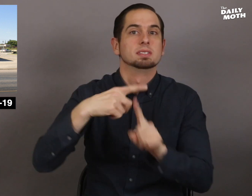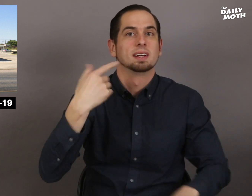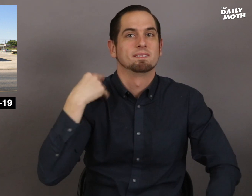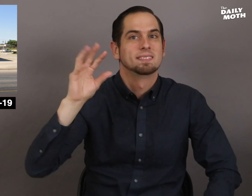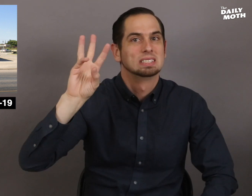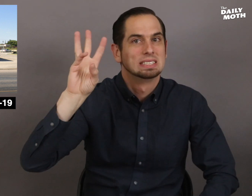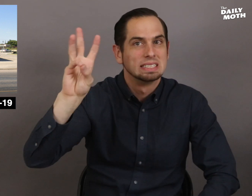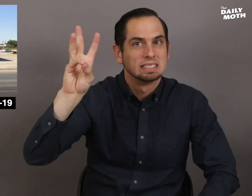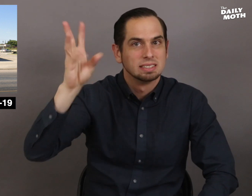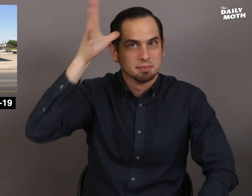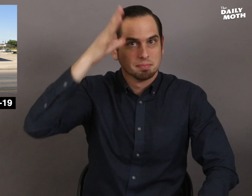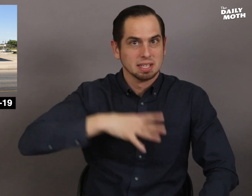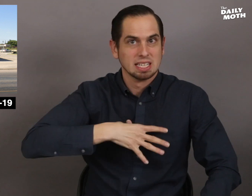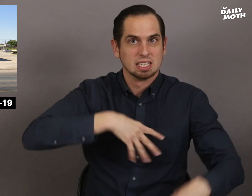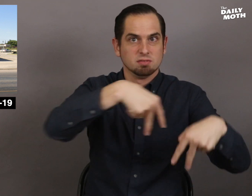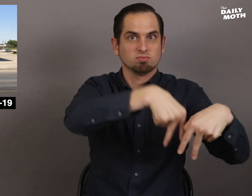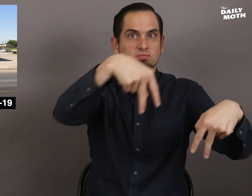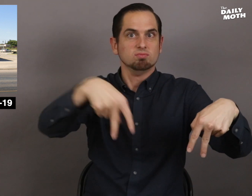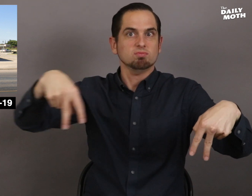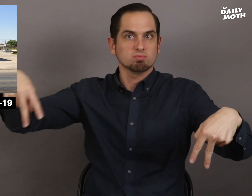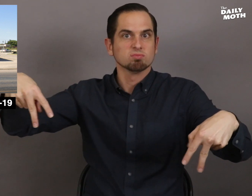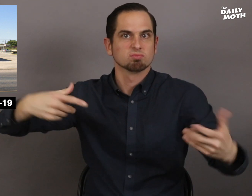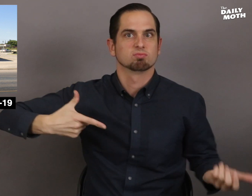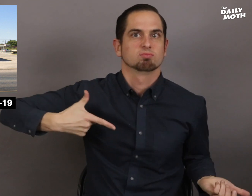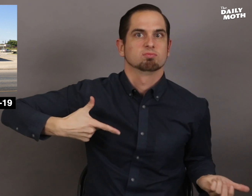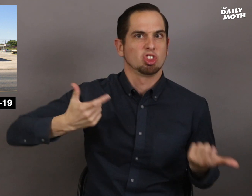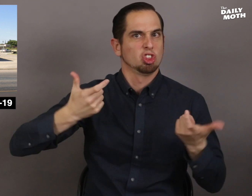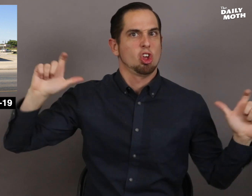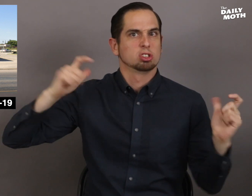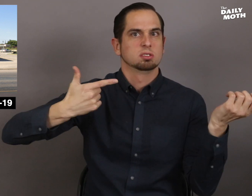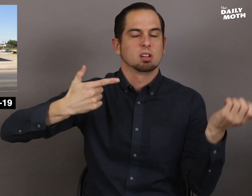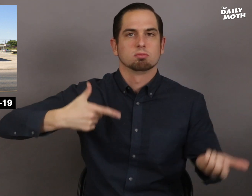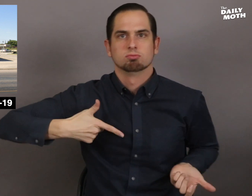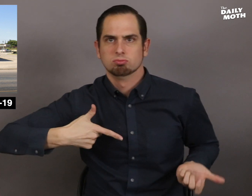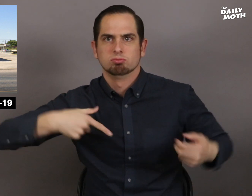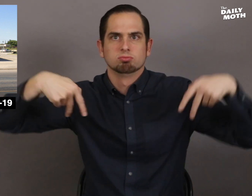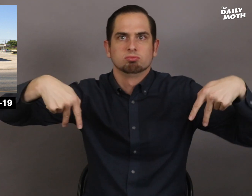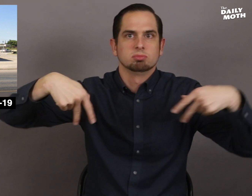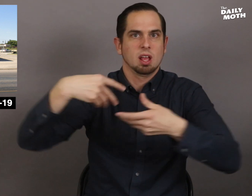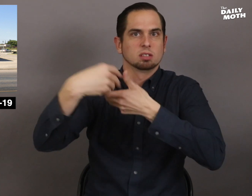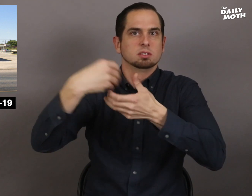There were six men armed with large rifles standing